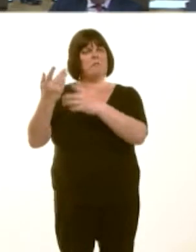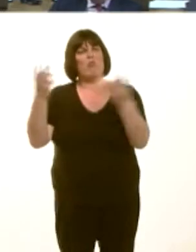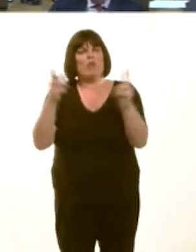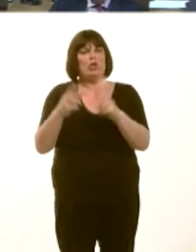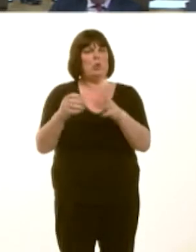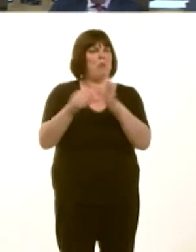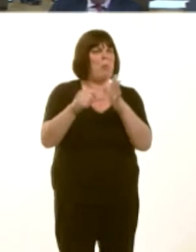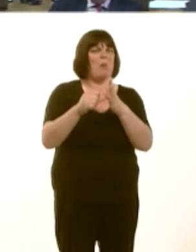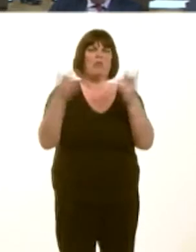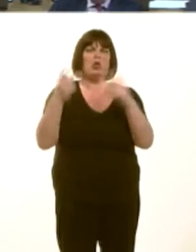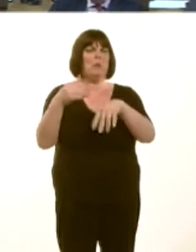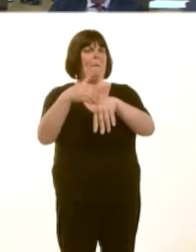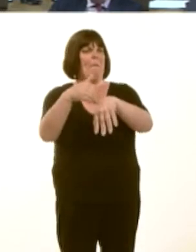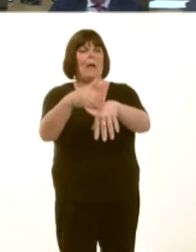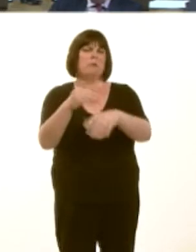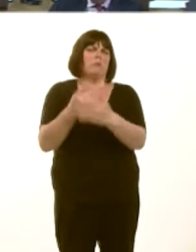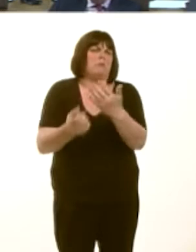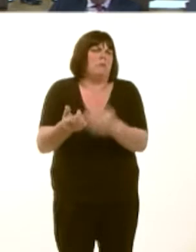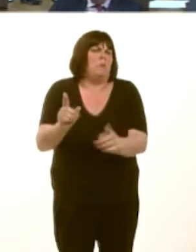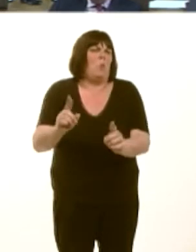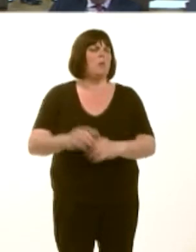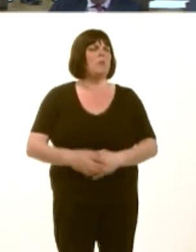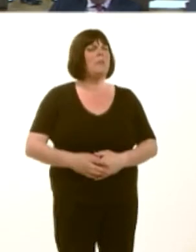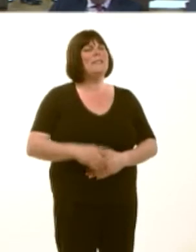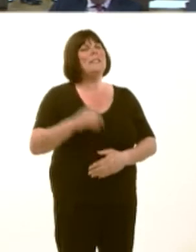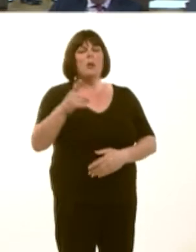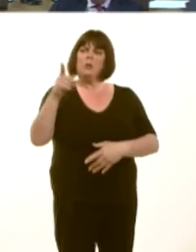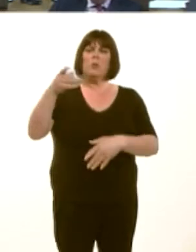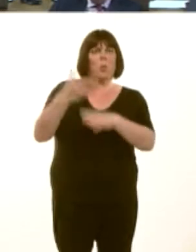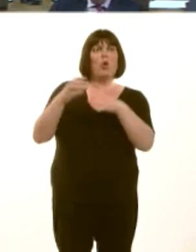wrth gwrs, ei bod yn anodd iawn i golegau; rydym niín deall hynny.